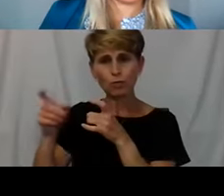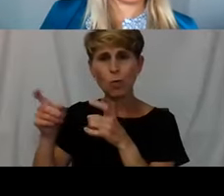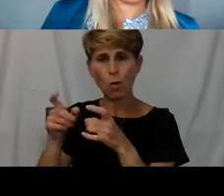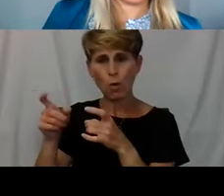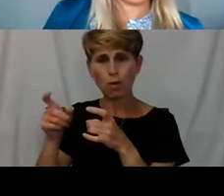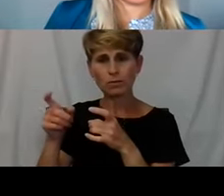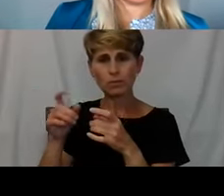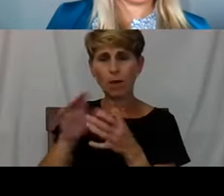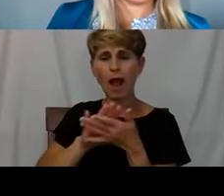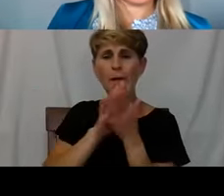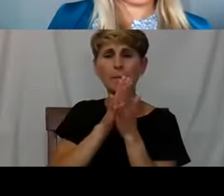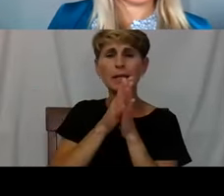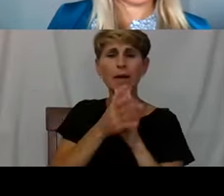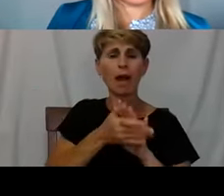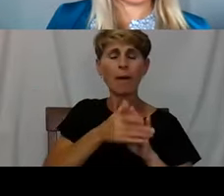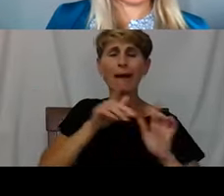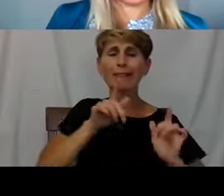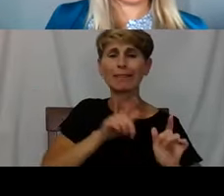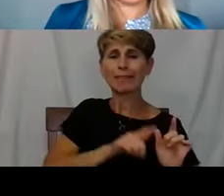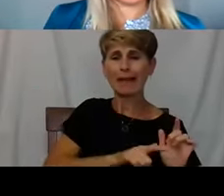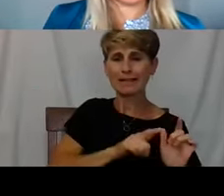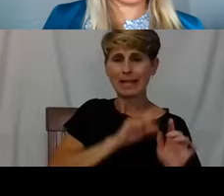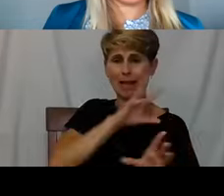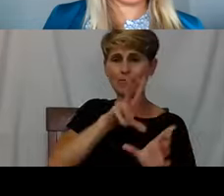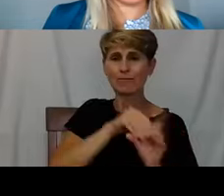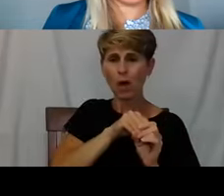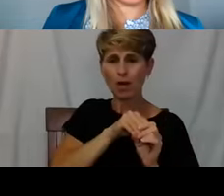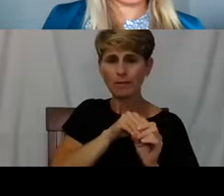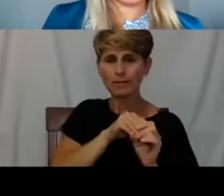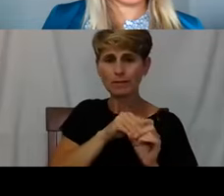And eventually I'm going to just be like somebody you can call for advice.